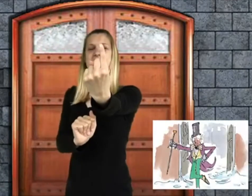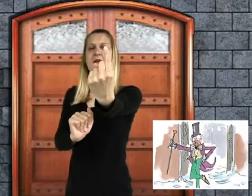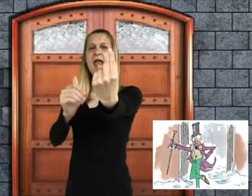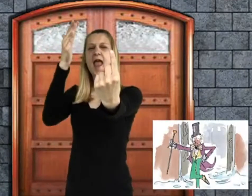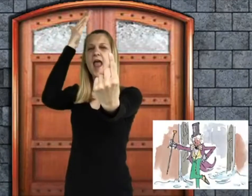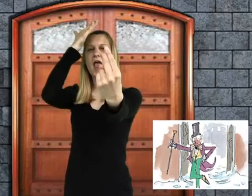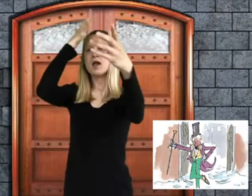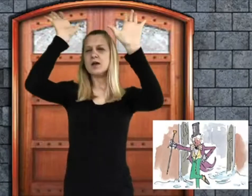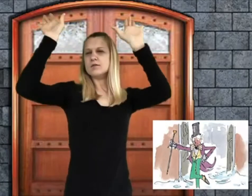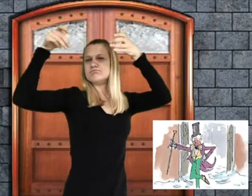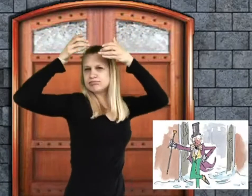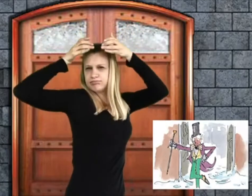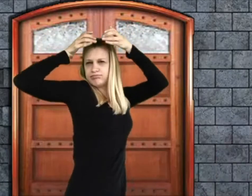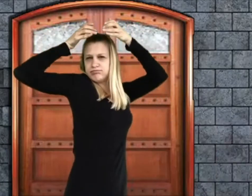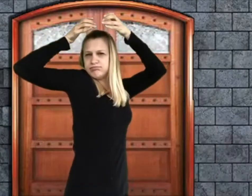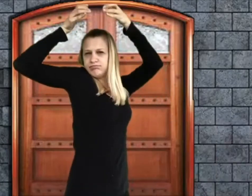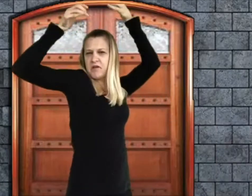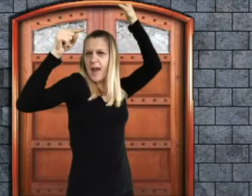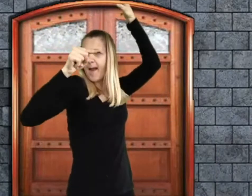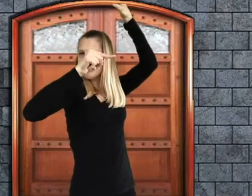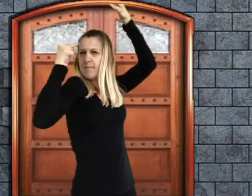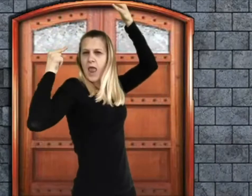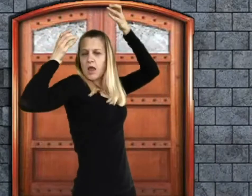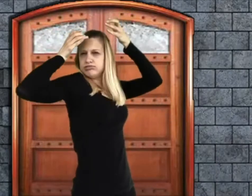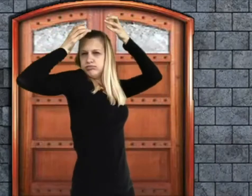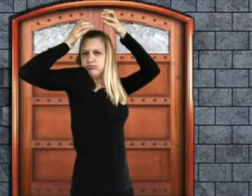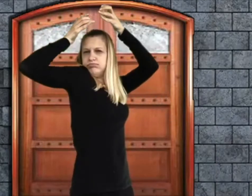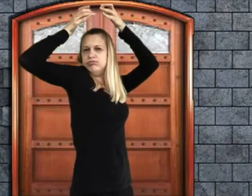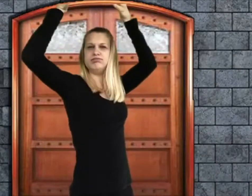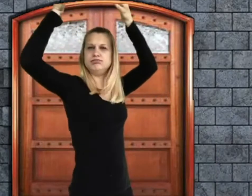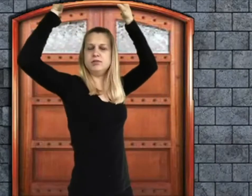He had a black top hat on his head.